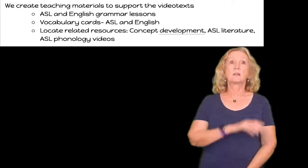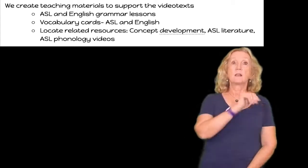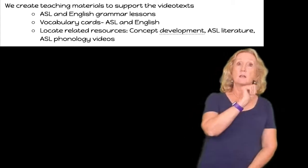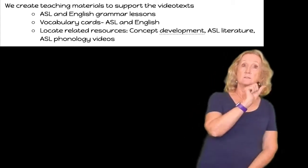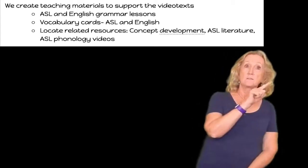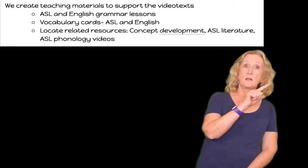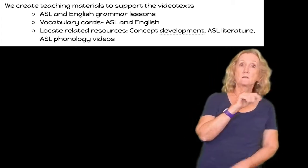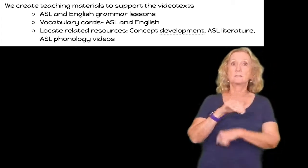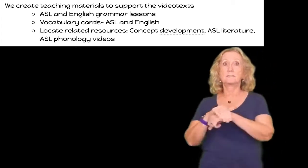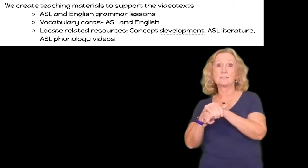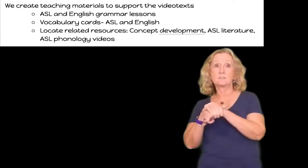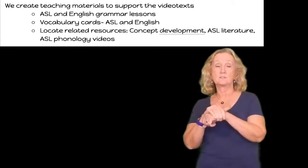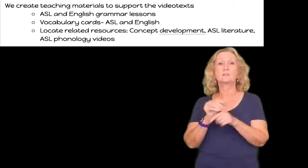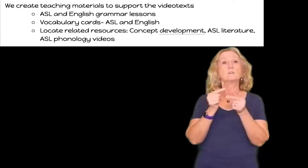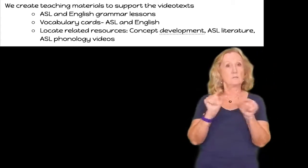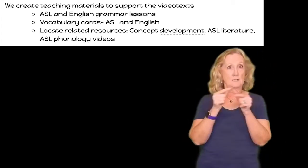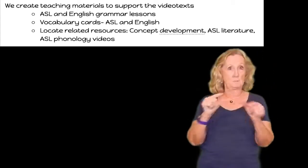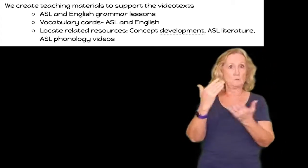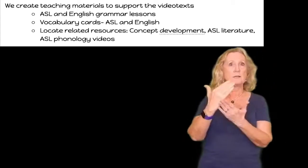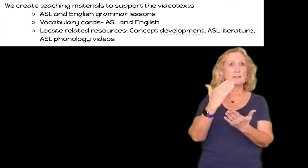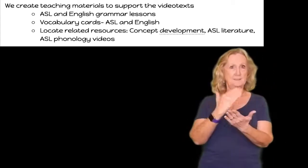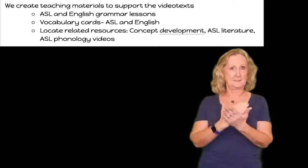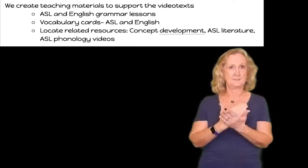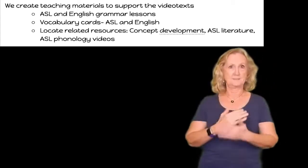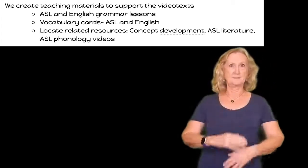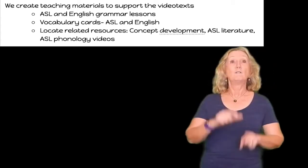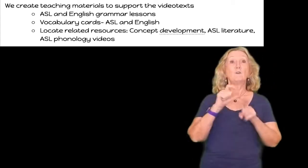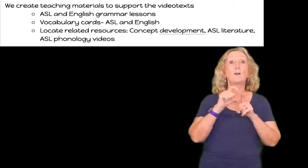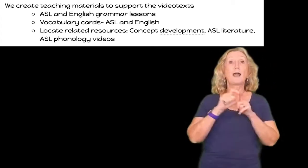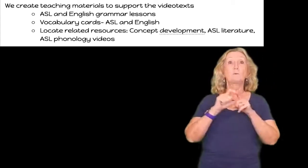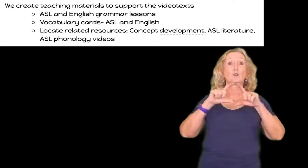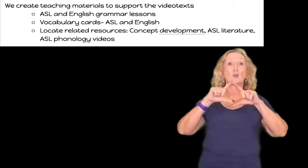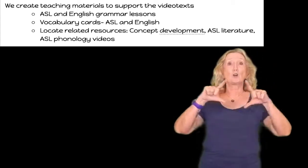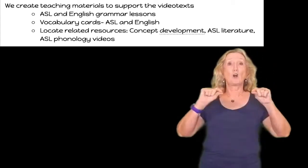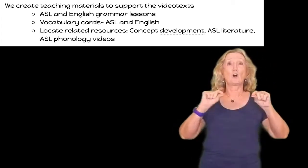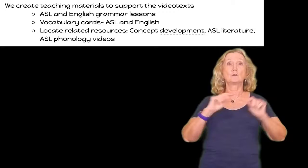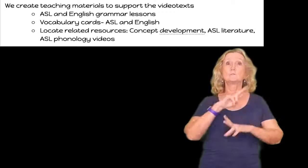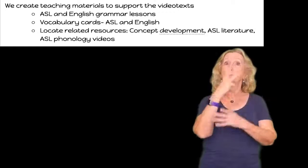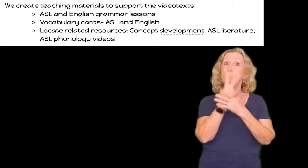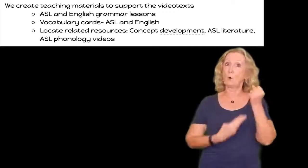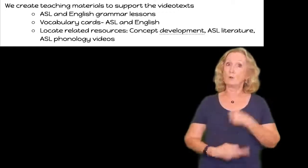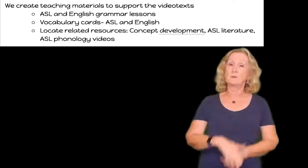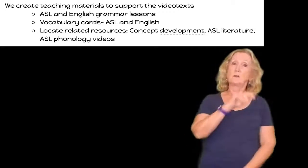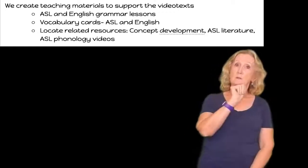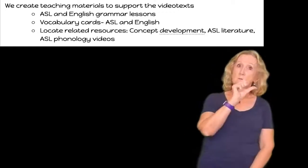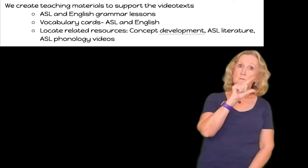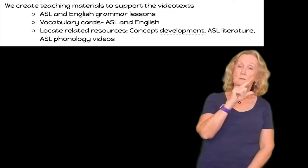asl and english grammar lessons